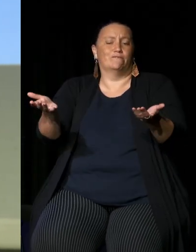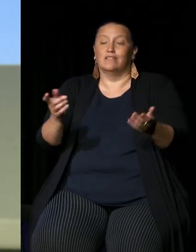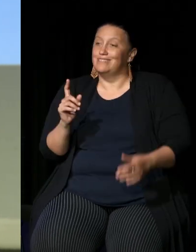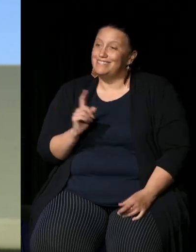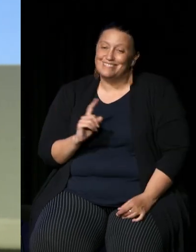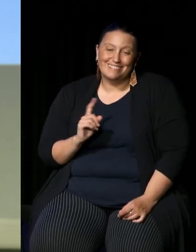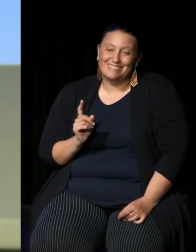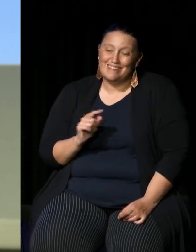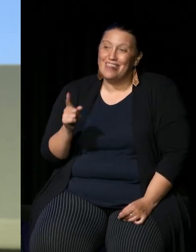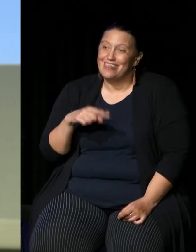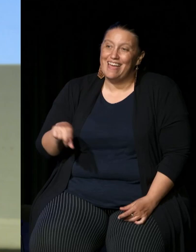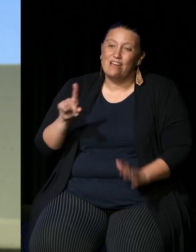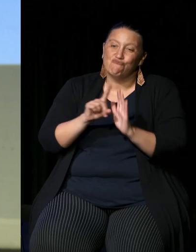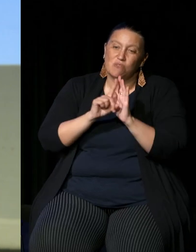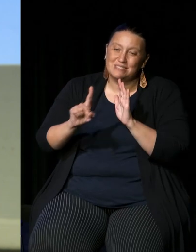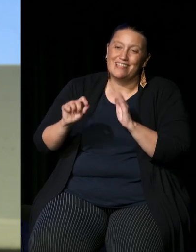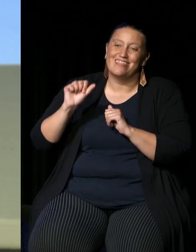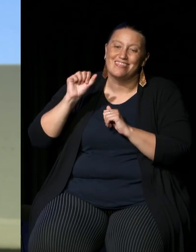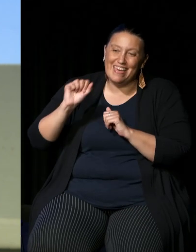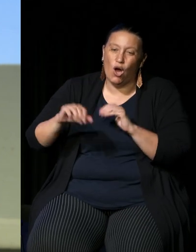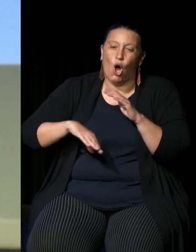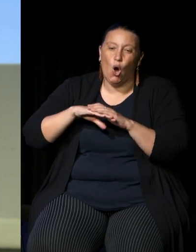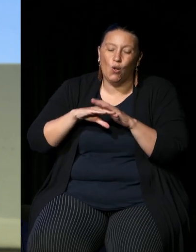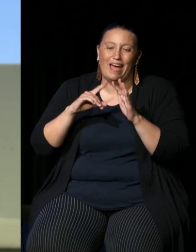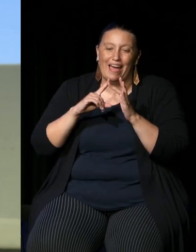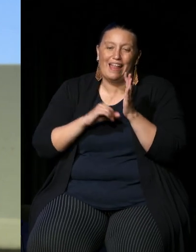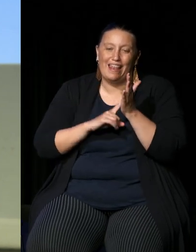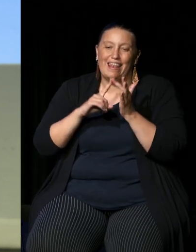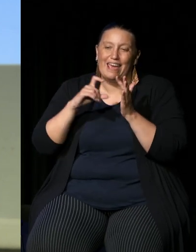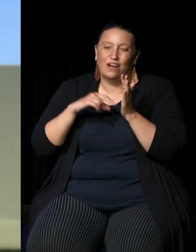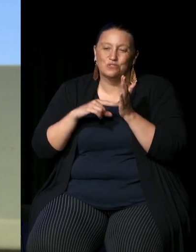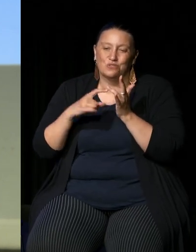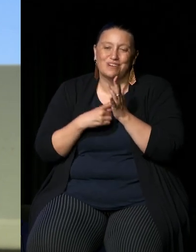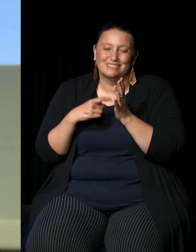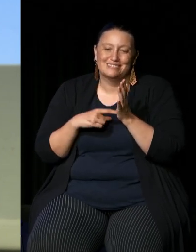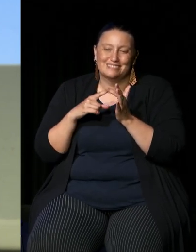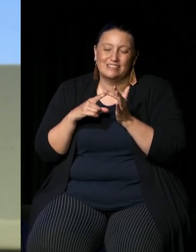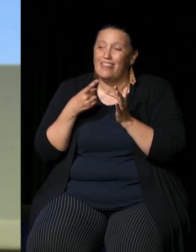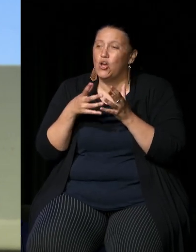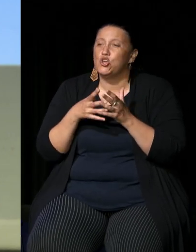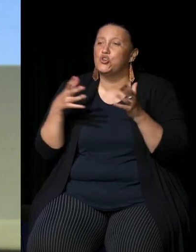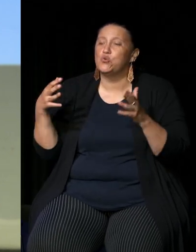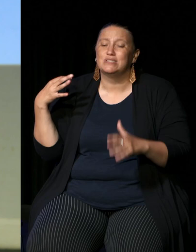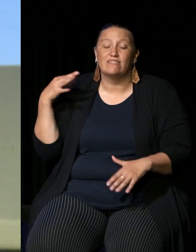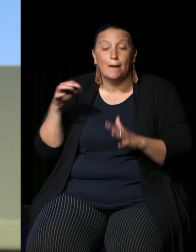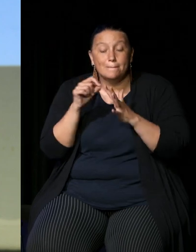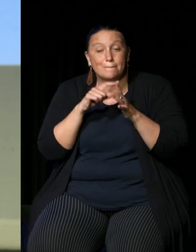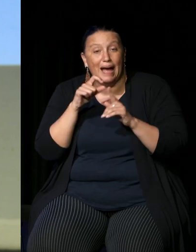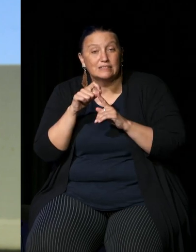they are representing an entire electorate and they are a huge gift Pat Dodson, Linda Burney,